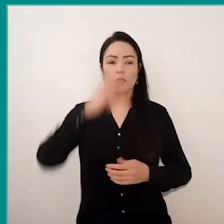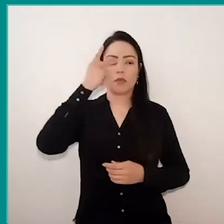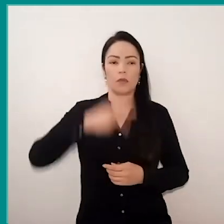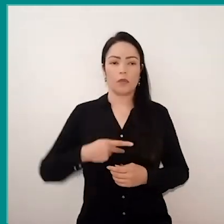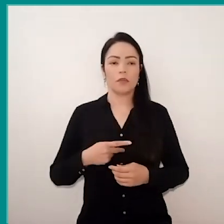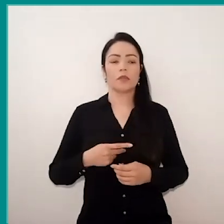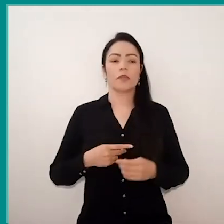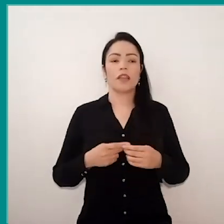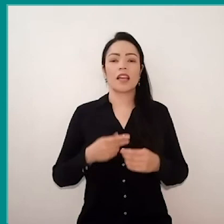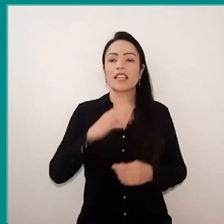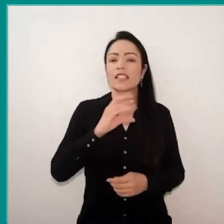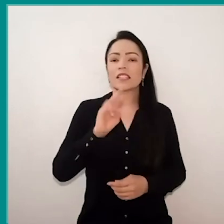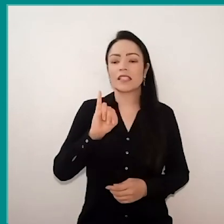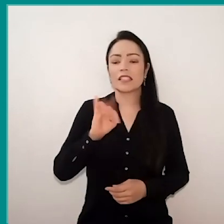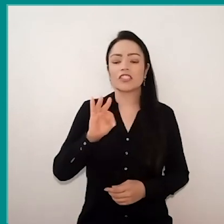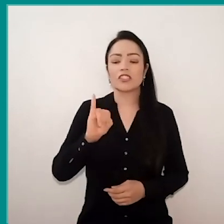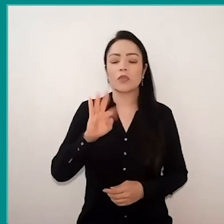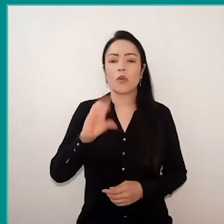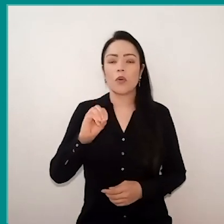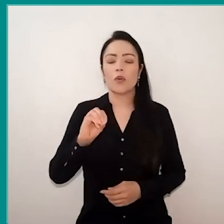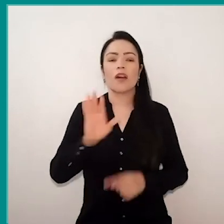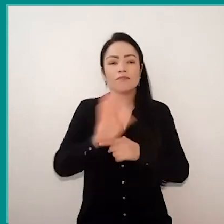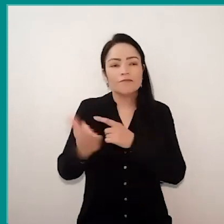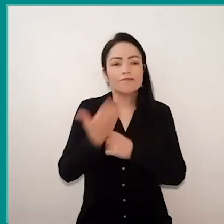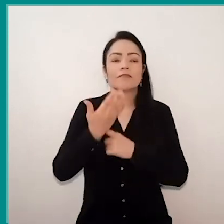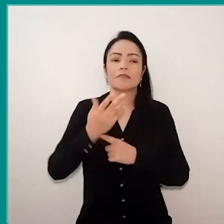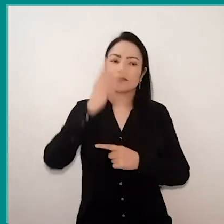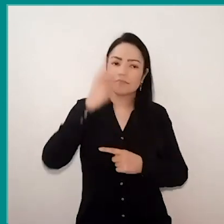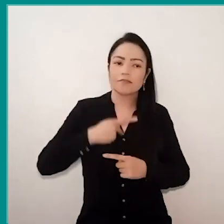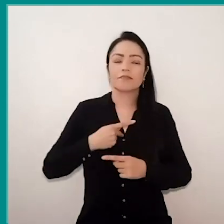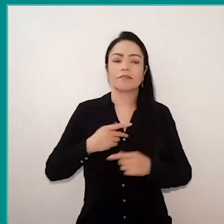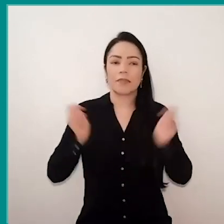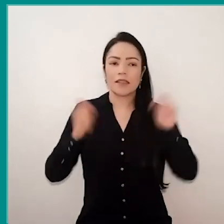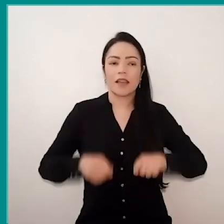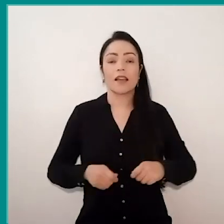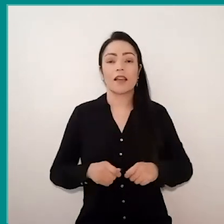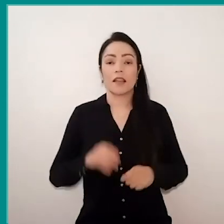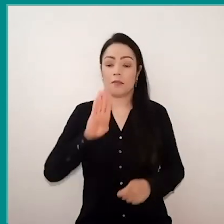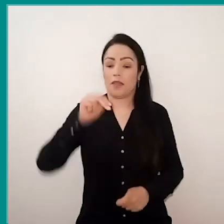proactive, with a collaborative spirit, and all of this is permeated in the BNCC, isn't it?